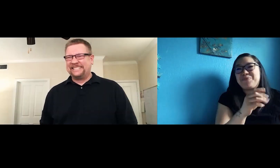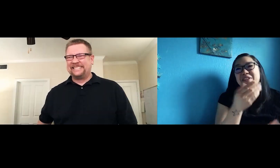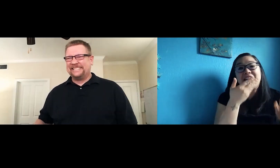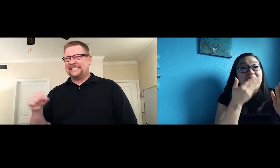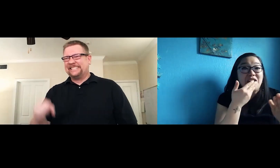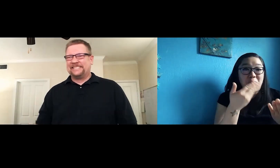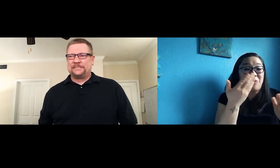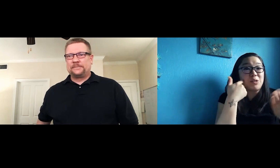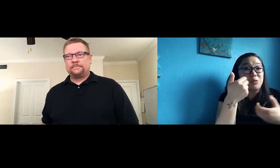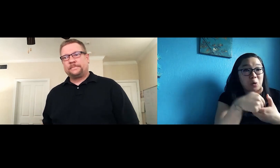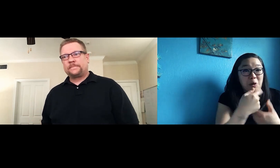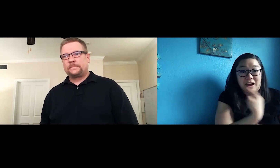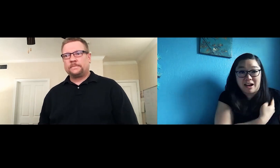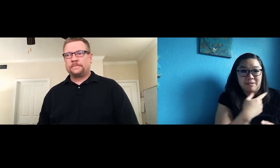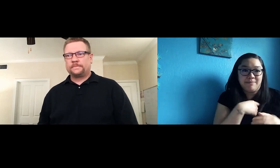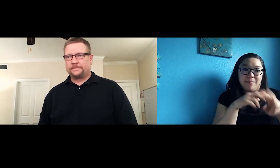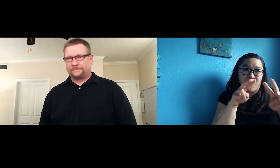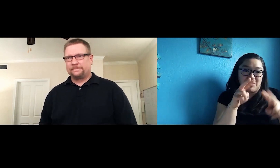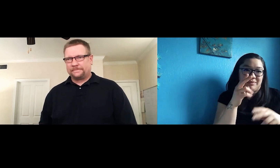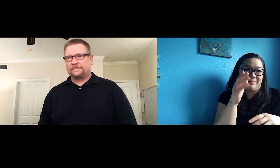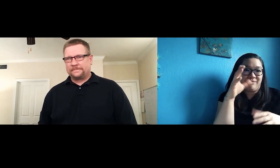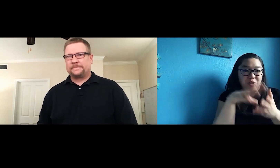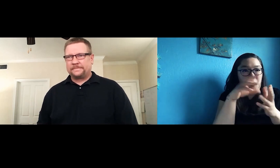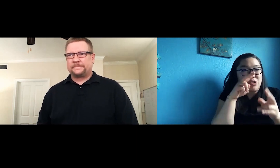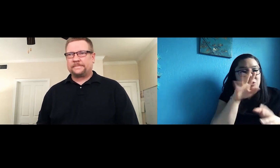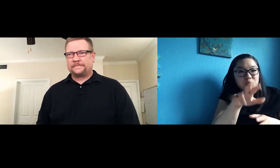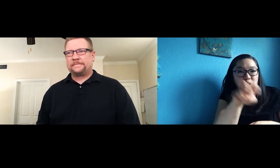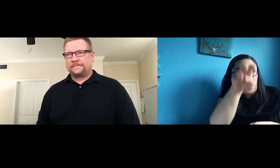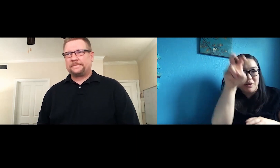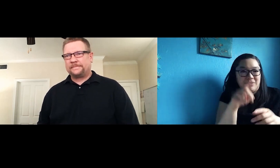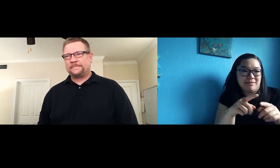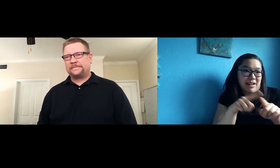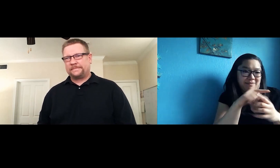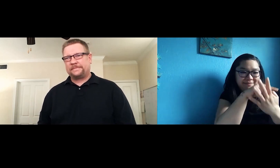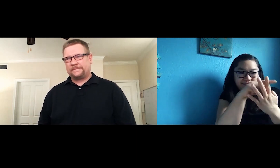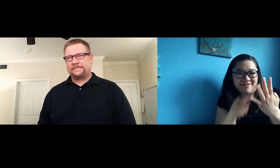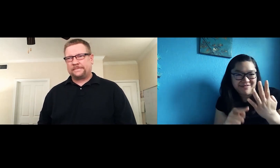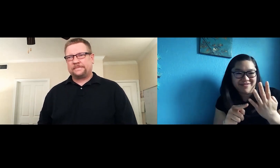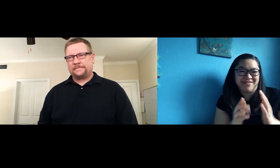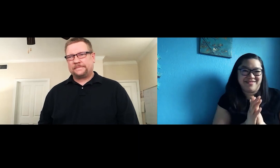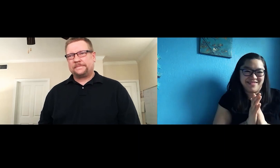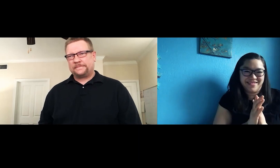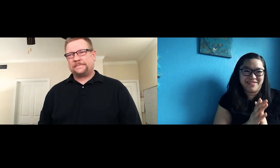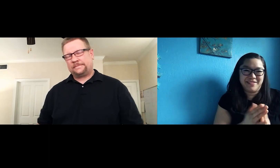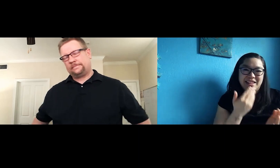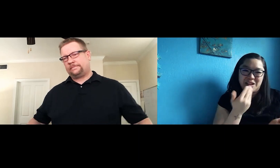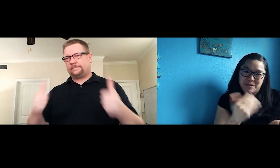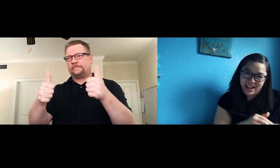Well, thank you so much for joining us. I look forward to following your journey as you continue with each of your roles in the theater world. Thank you again.